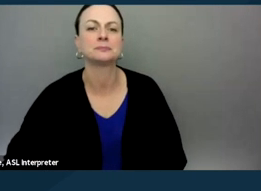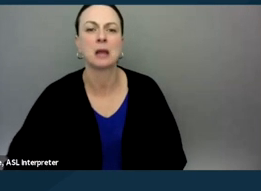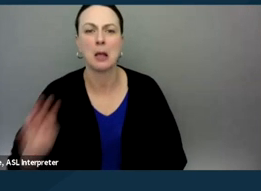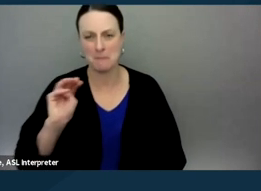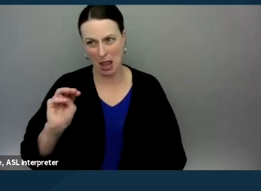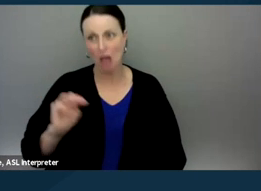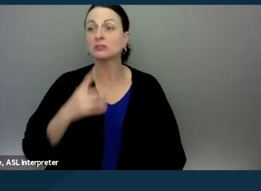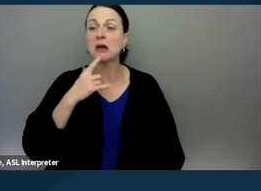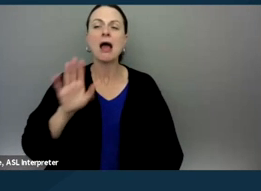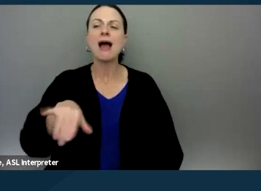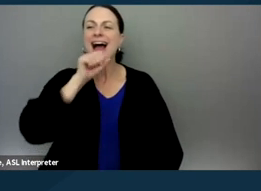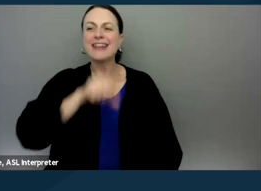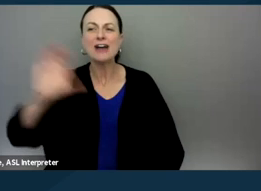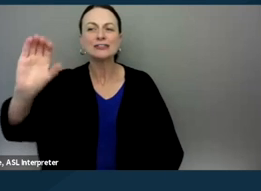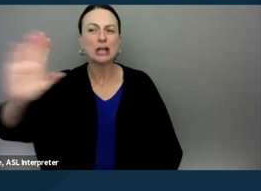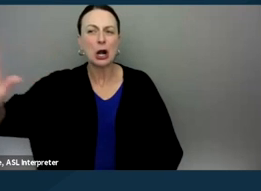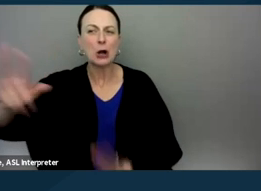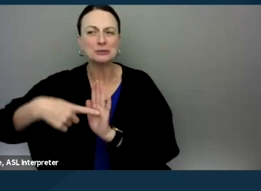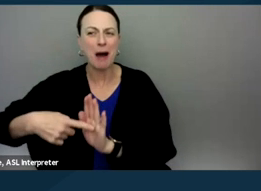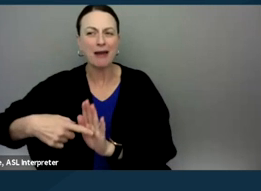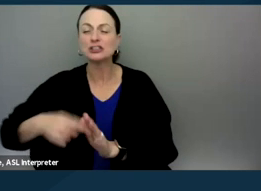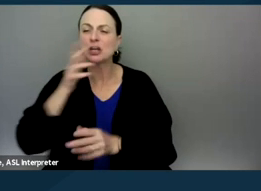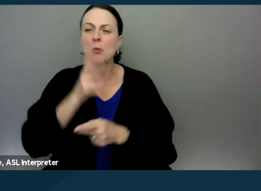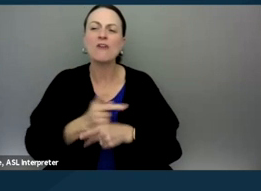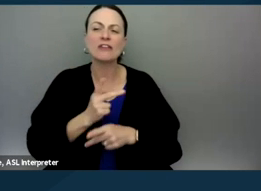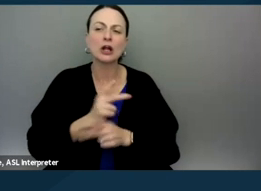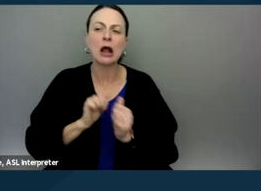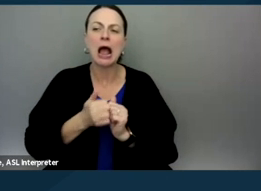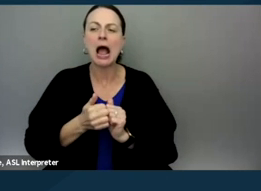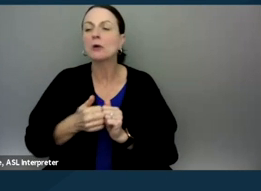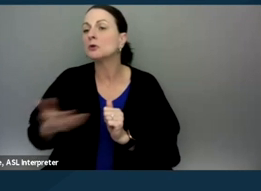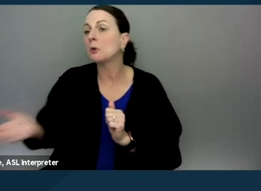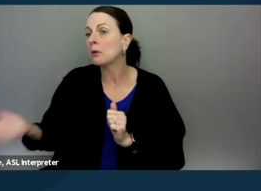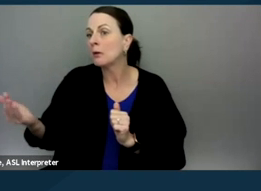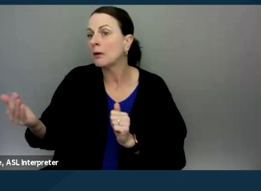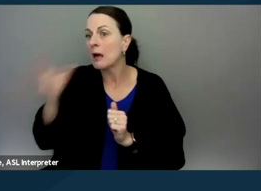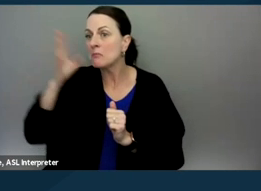she will figure out ways to get parents to say information that she believes is relevant